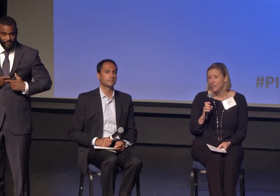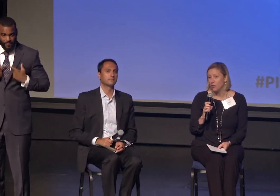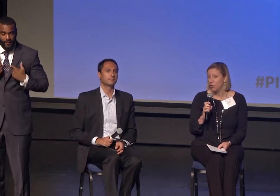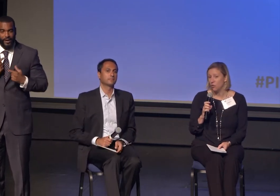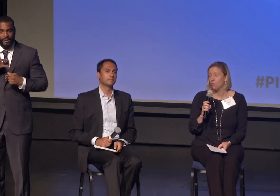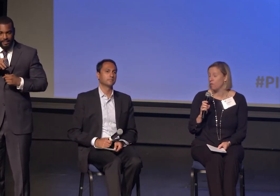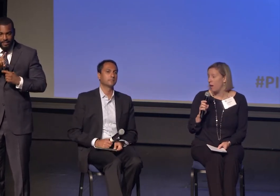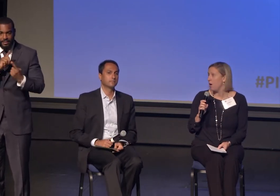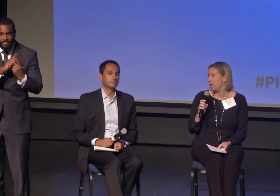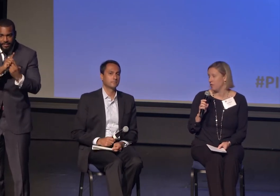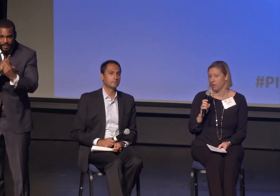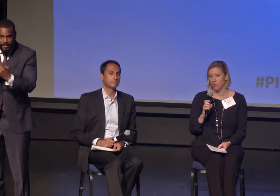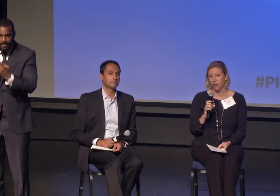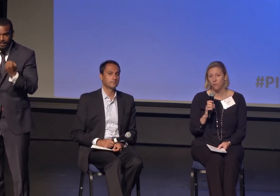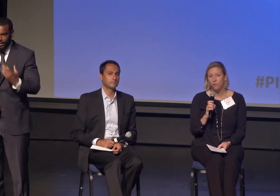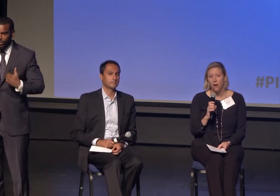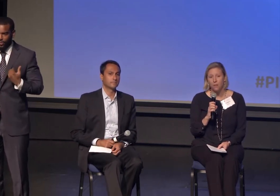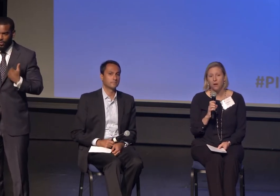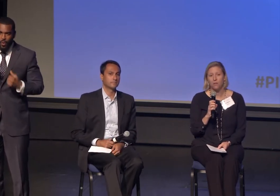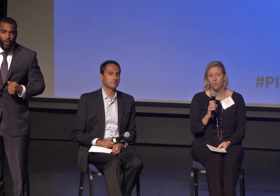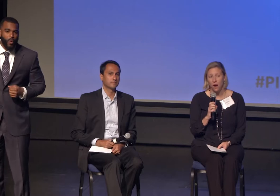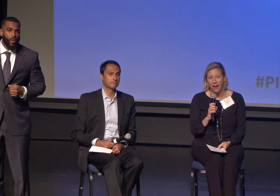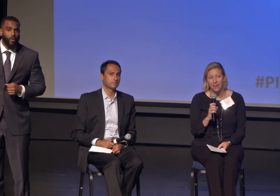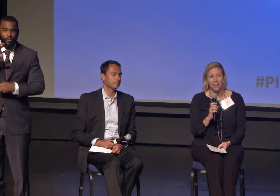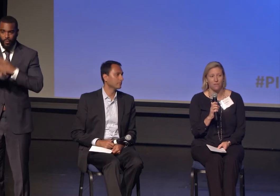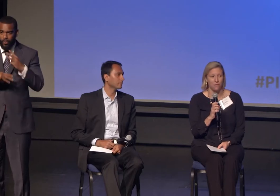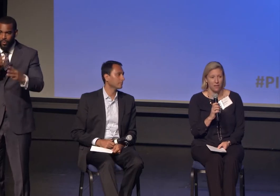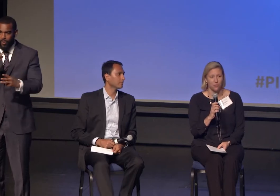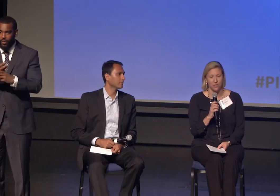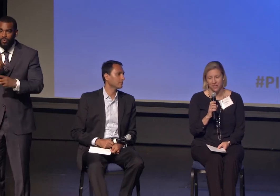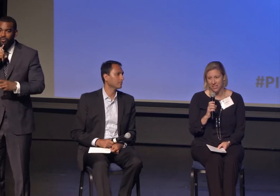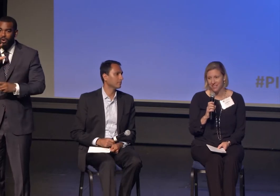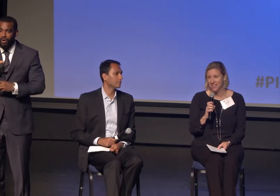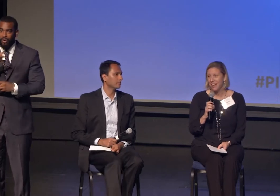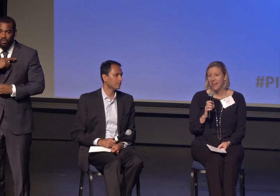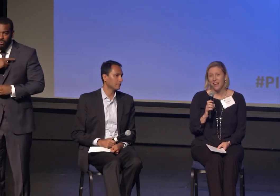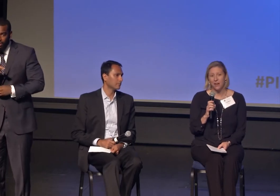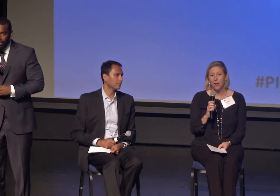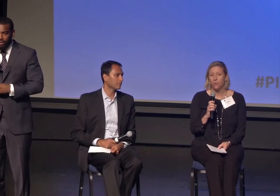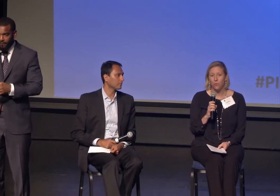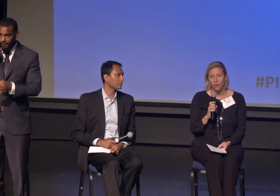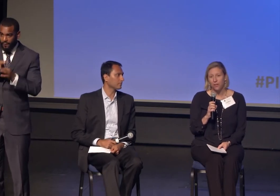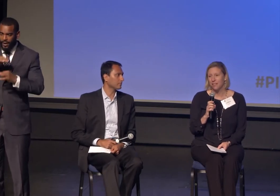from a variety of faith traditions in rural Maine